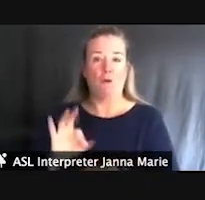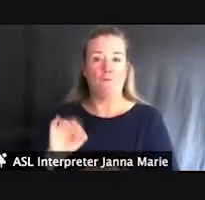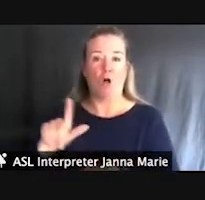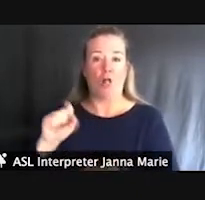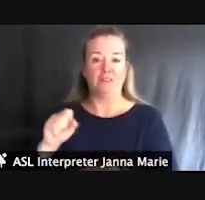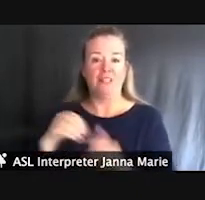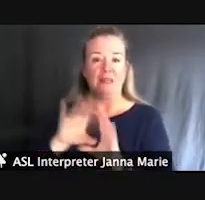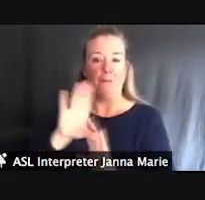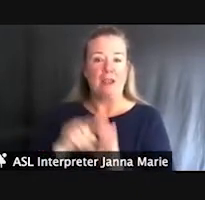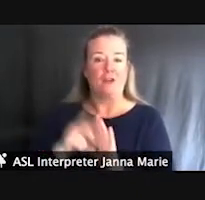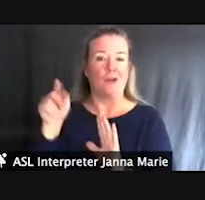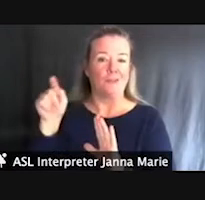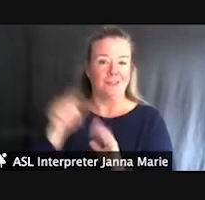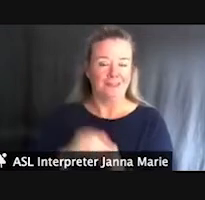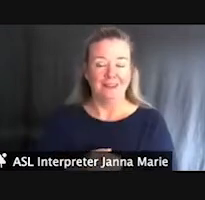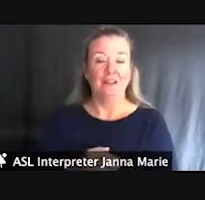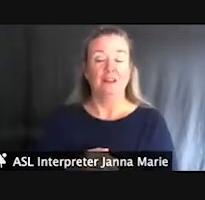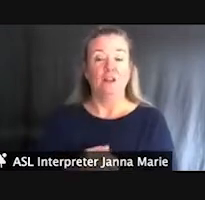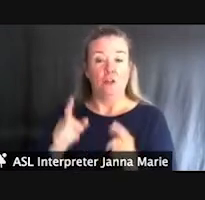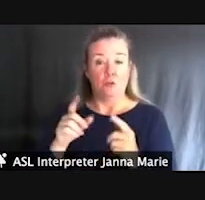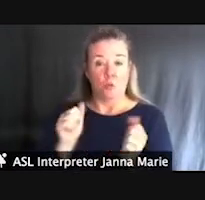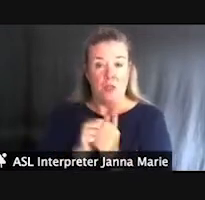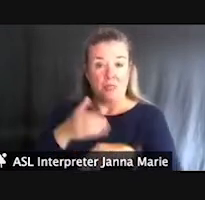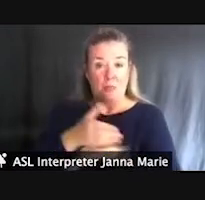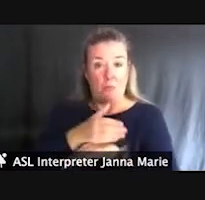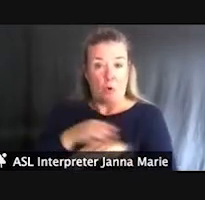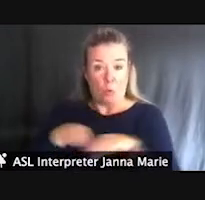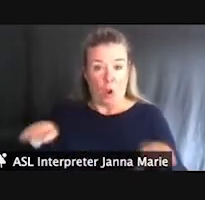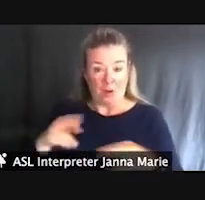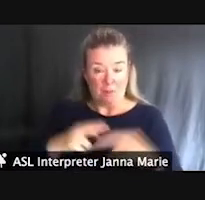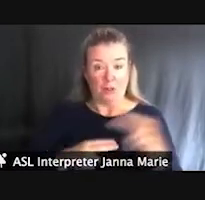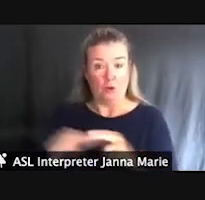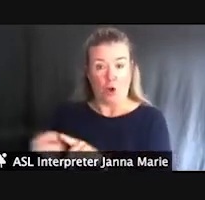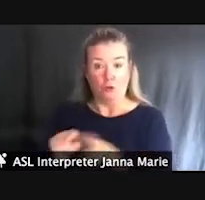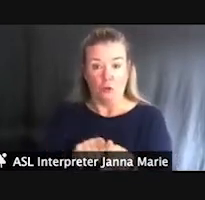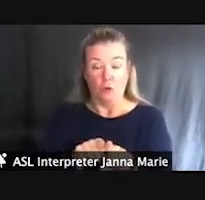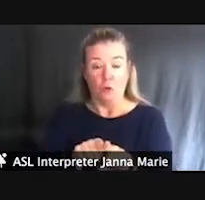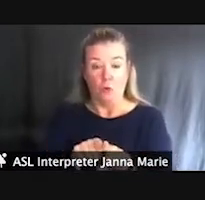In addition, to the boardwalk there, I'm sorry – in addition the boardwalk along the Lower